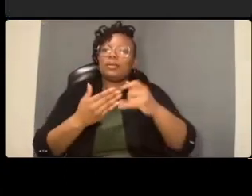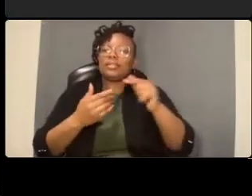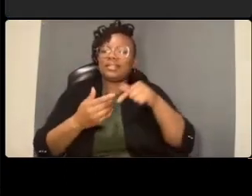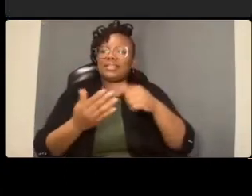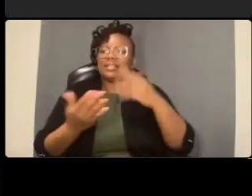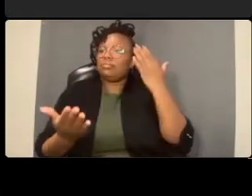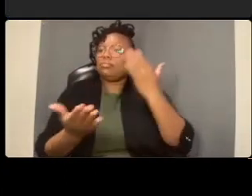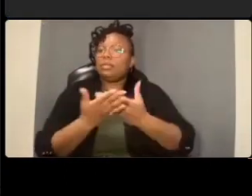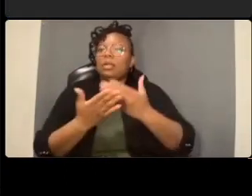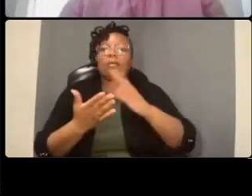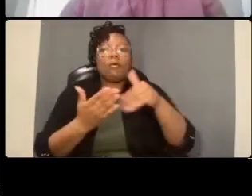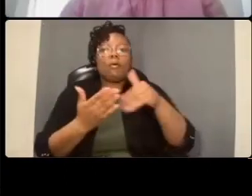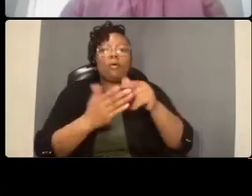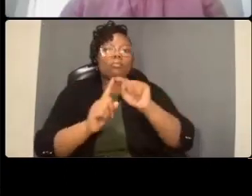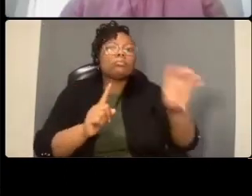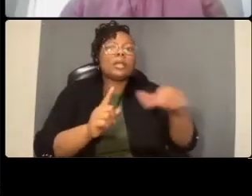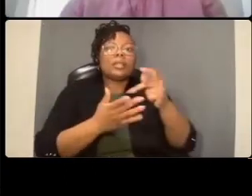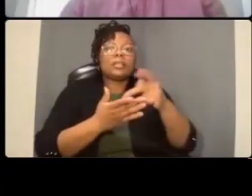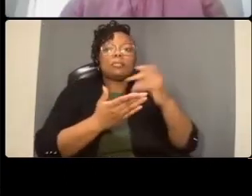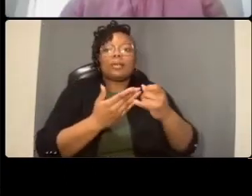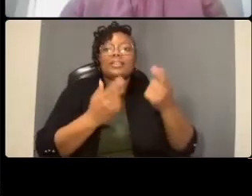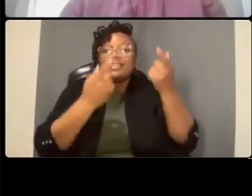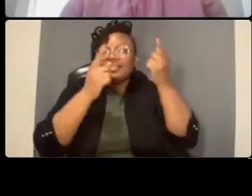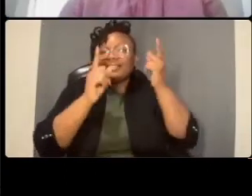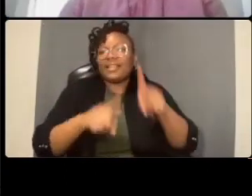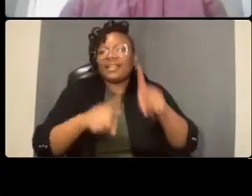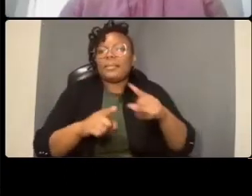how are you thinking about the traffic about reno because the goldilocks problem exists on the